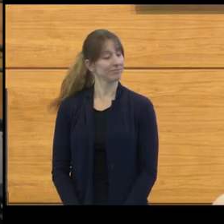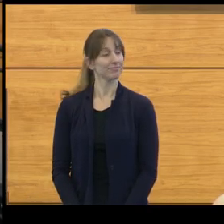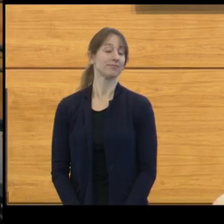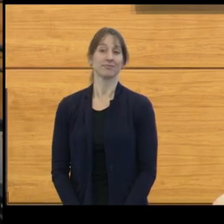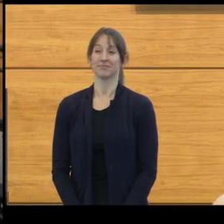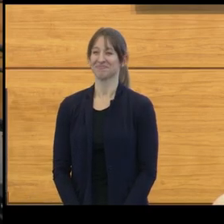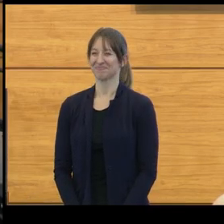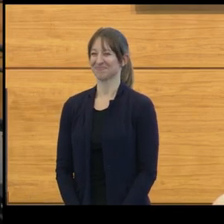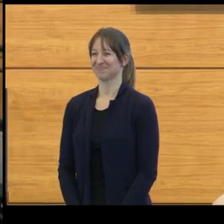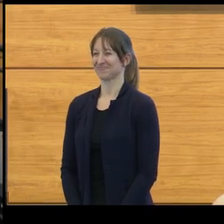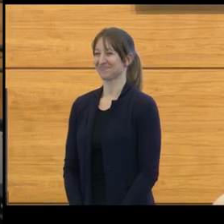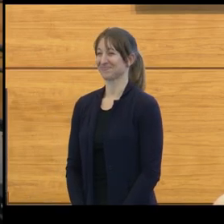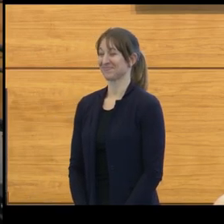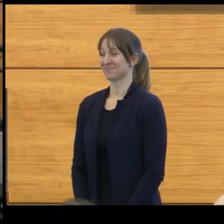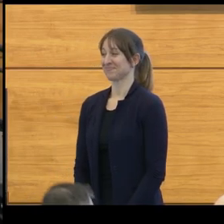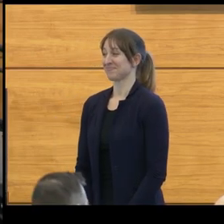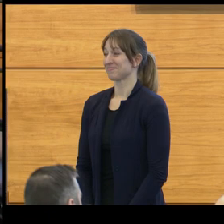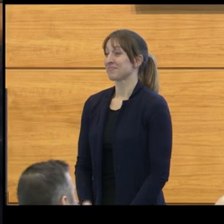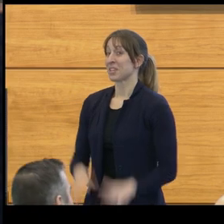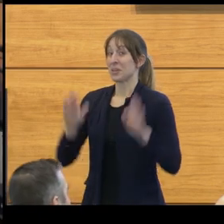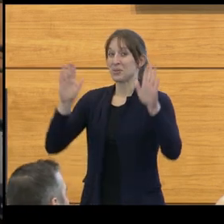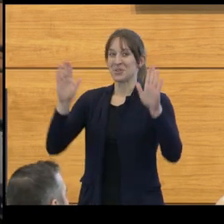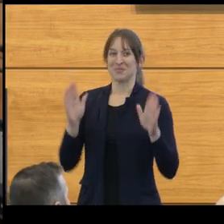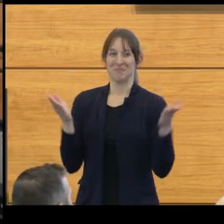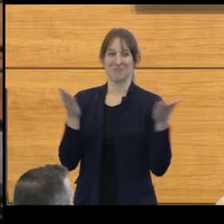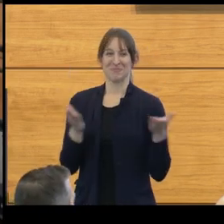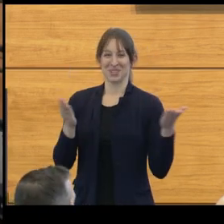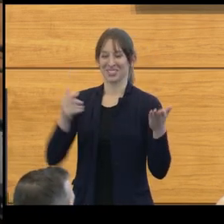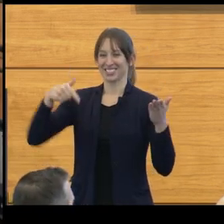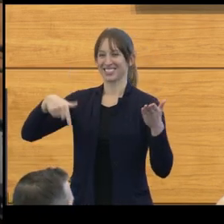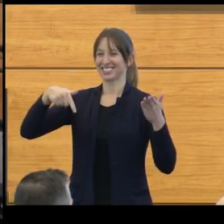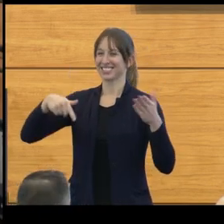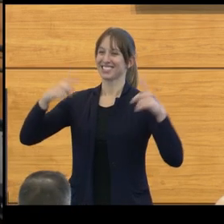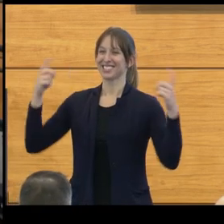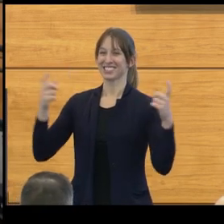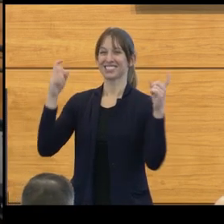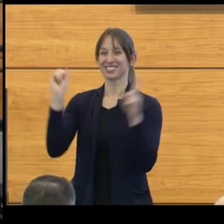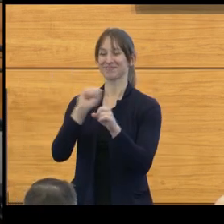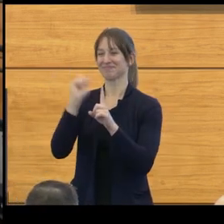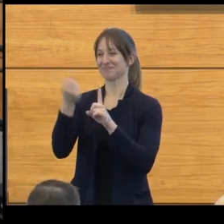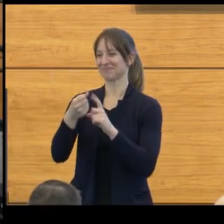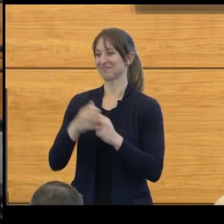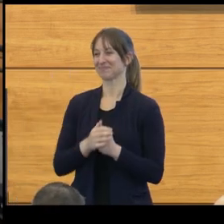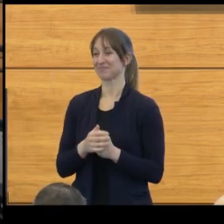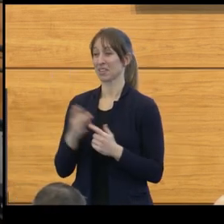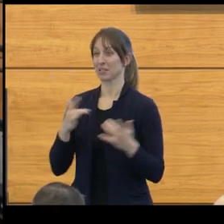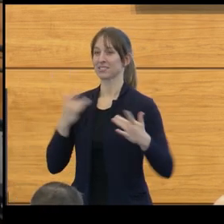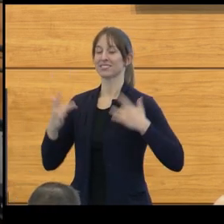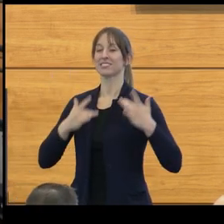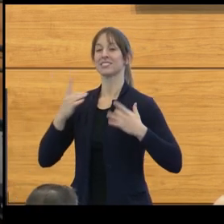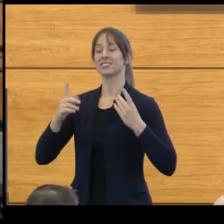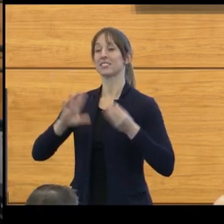It's wonderful to be with you on this occasion. And I was excited to learn of our continued